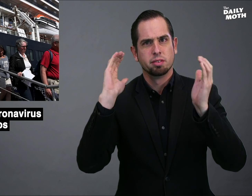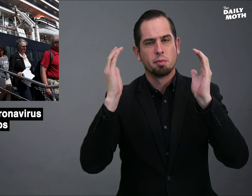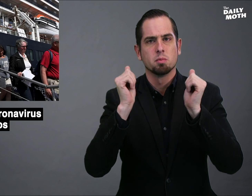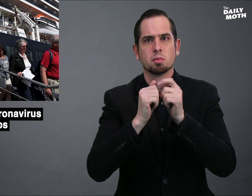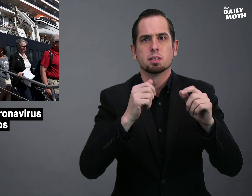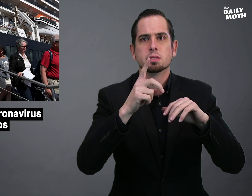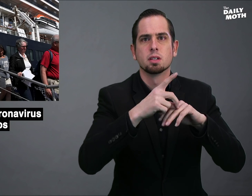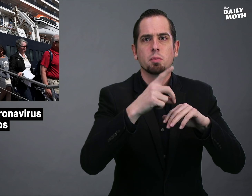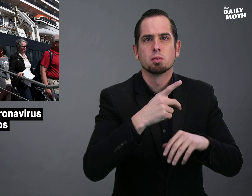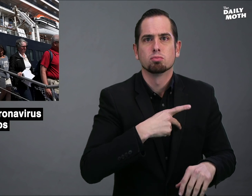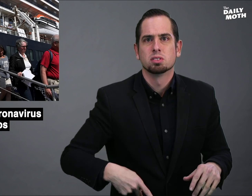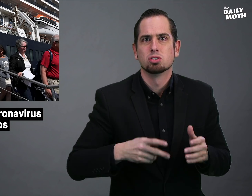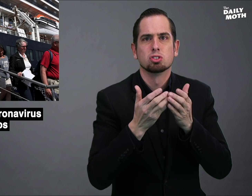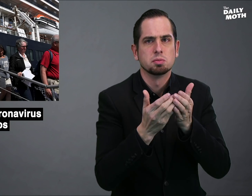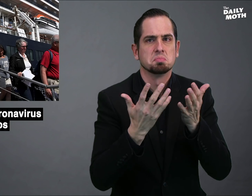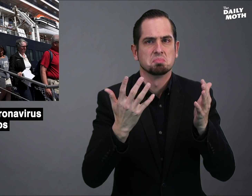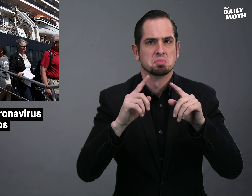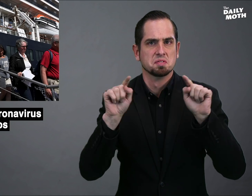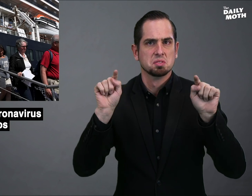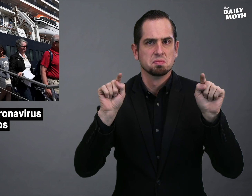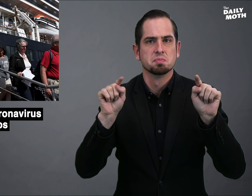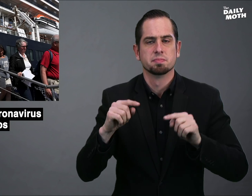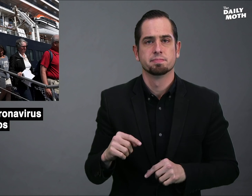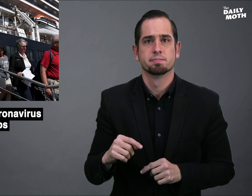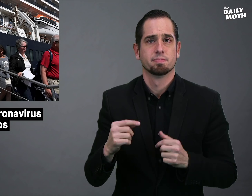the Diamond Princess ship.